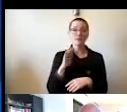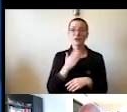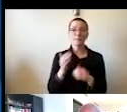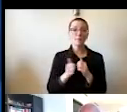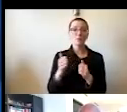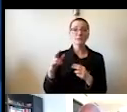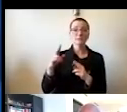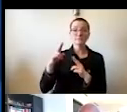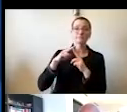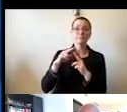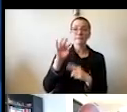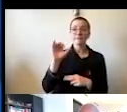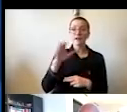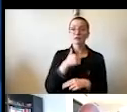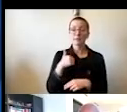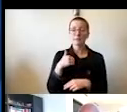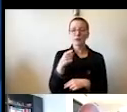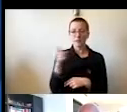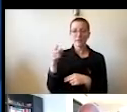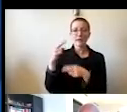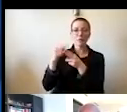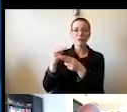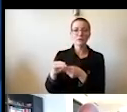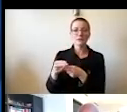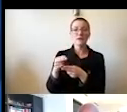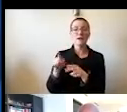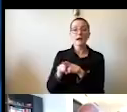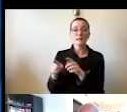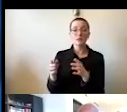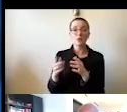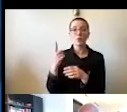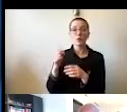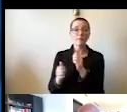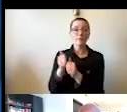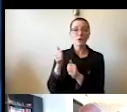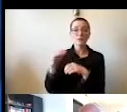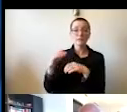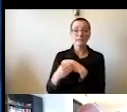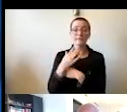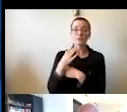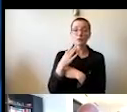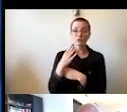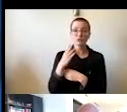were listed as one of the most influential and frequently cited researchers in the world.